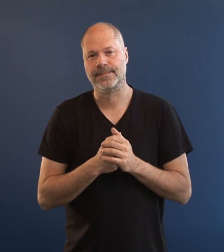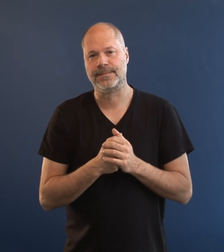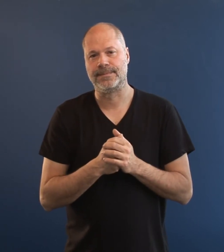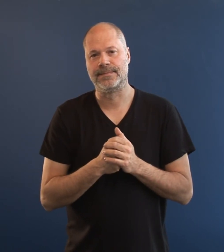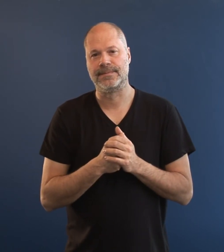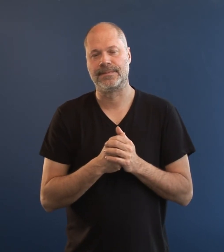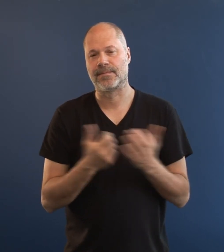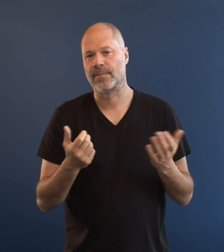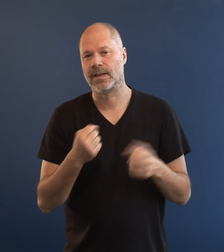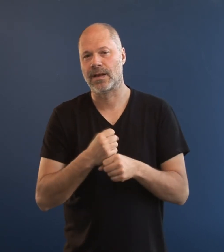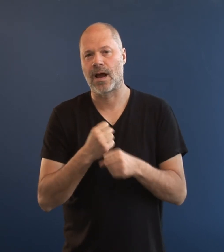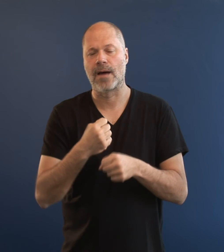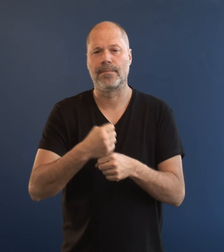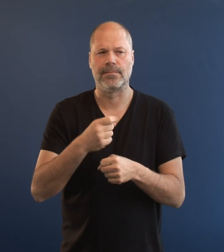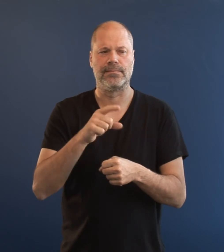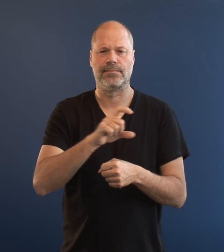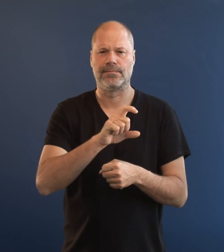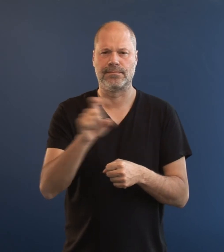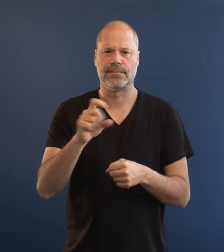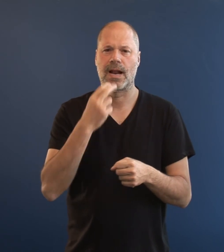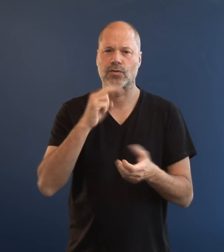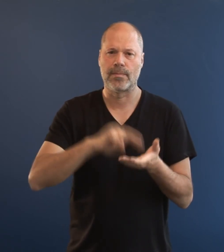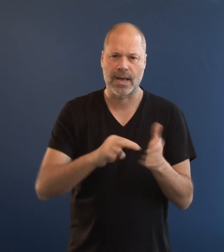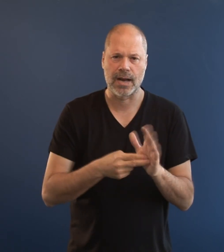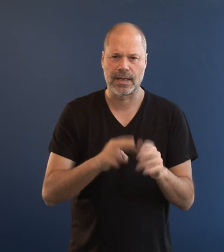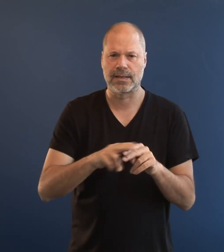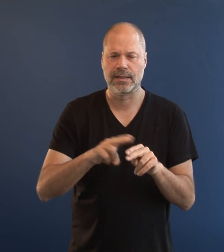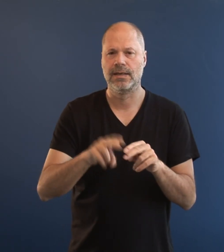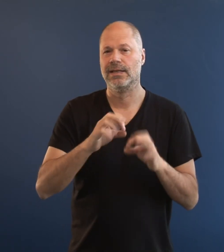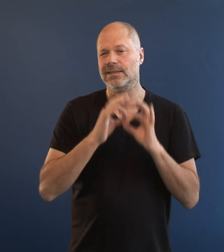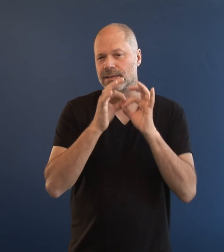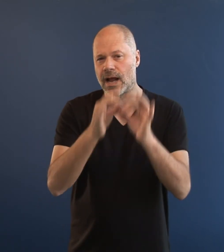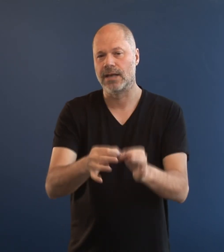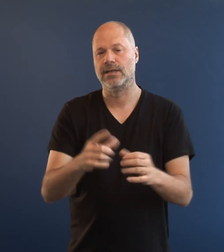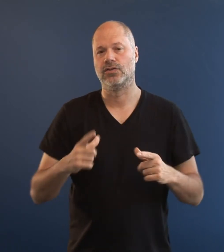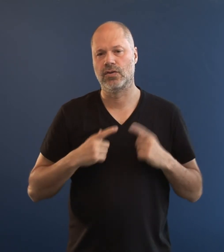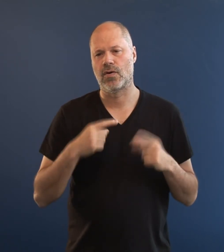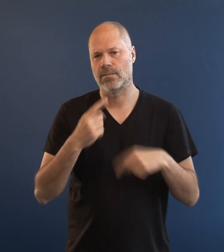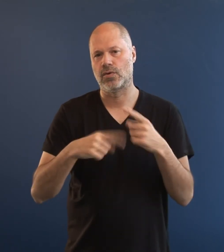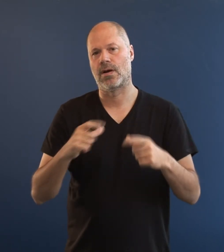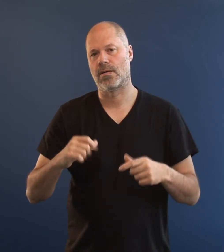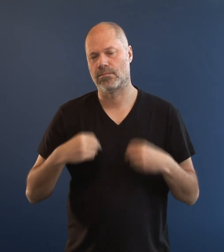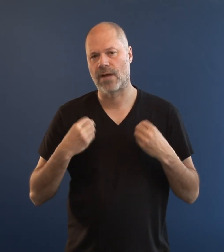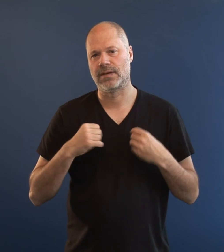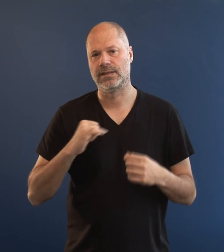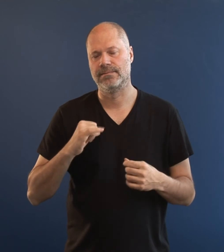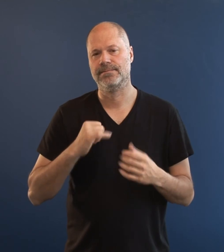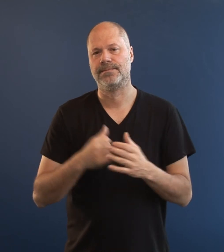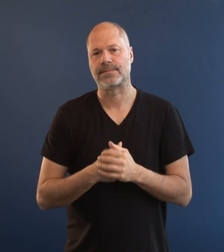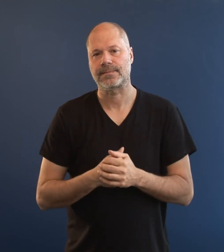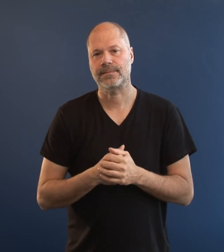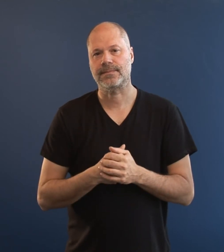He has been doing electromechanical work all his life and still enjoys it.